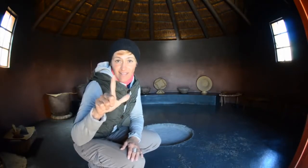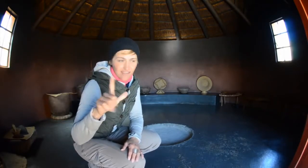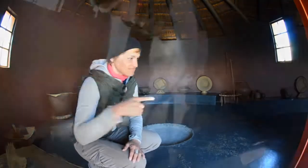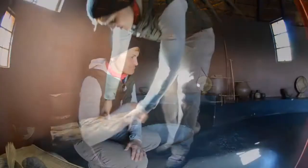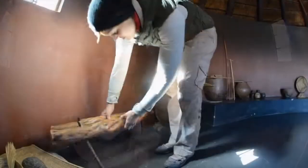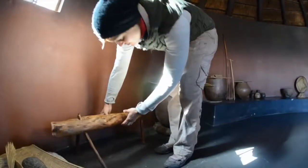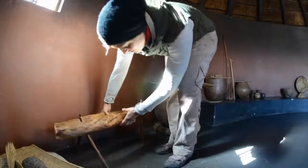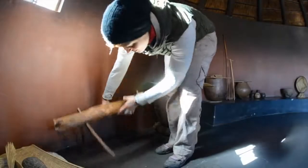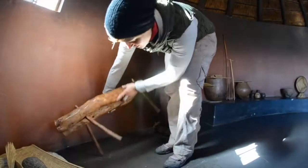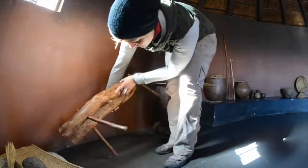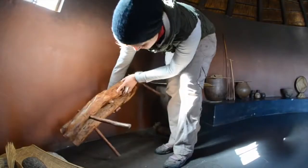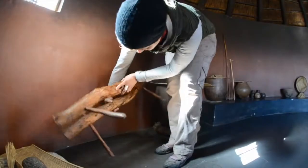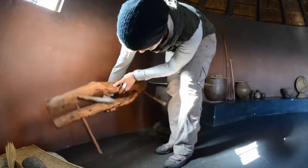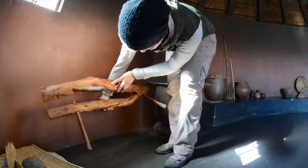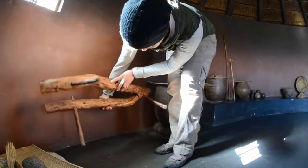This is called a Rondavel.